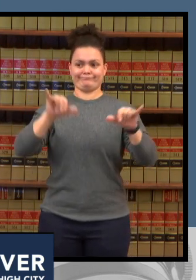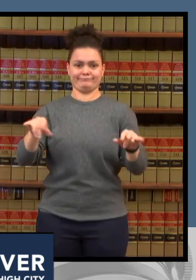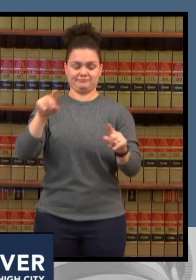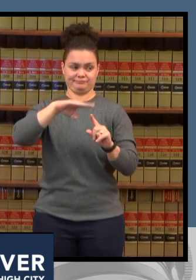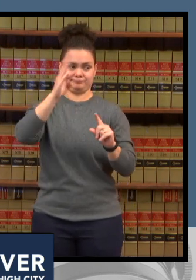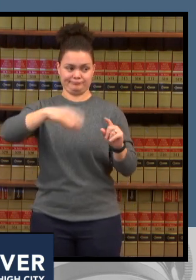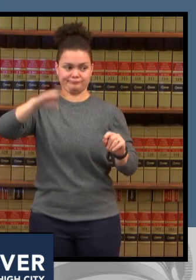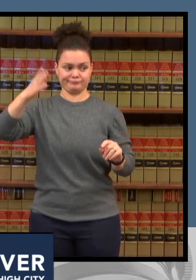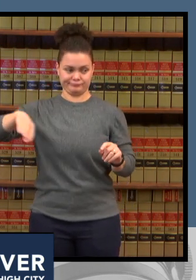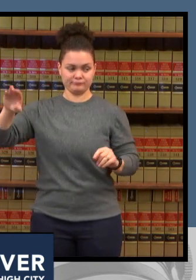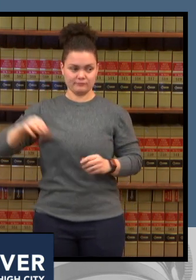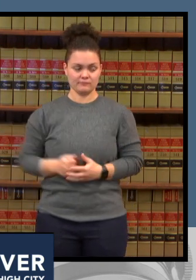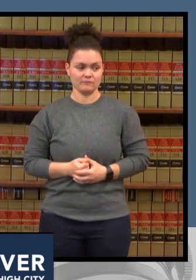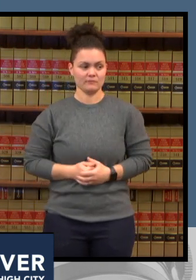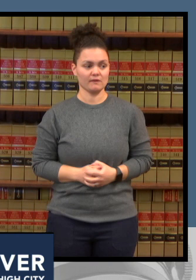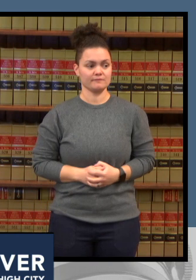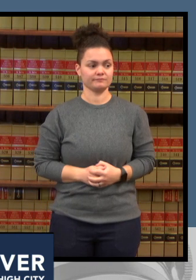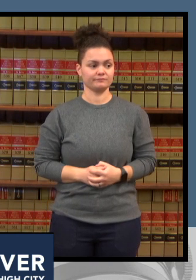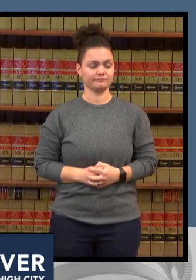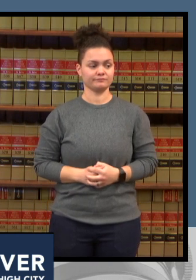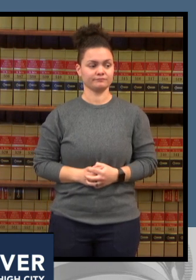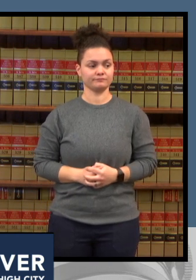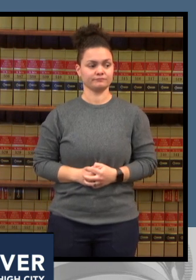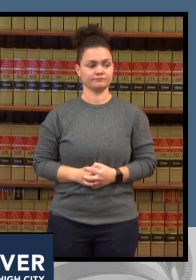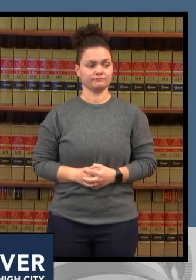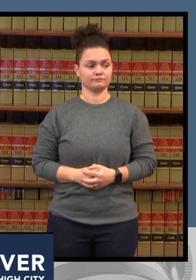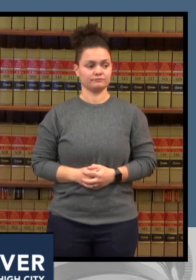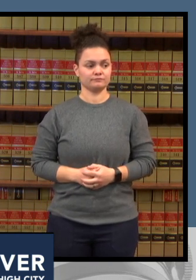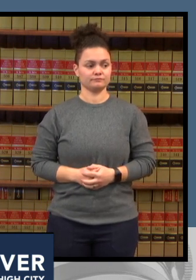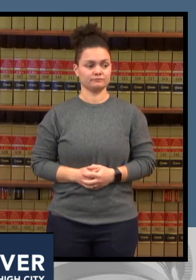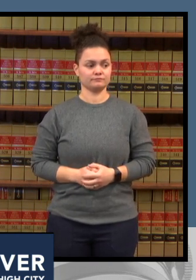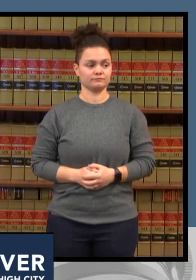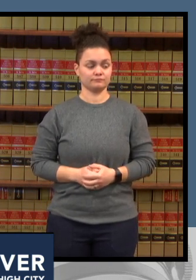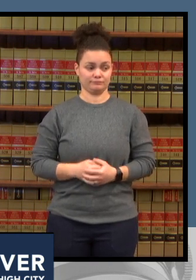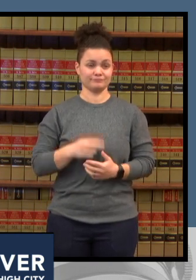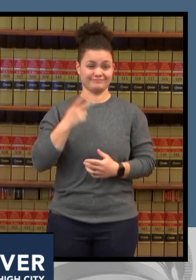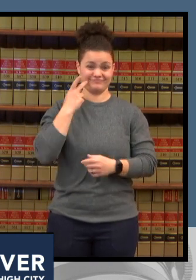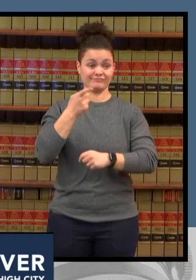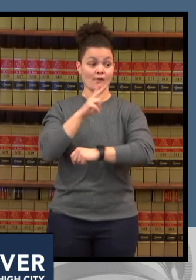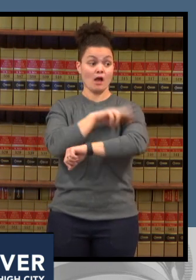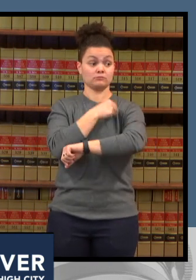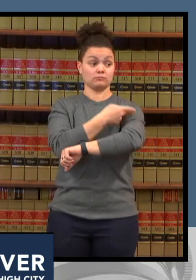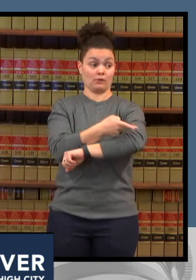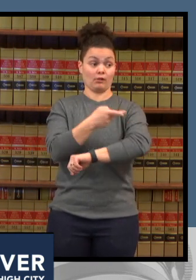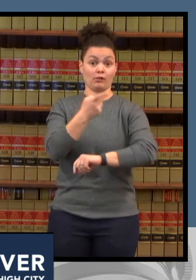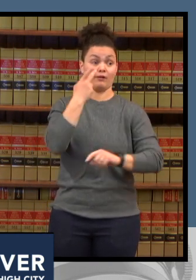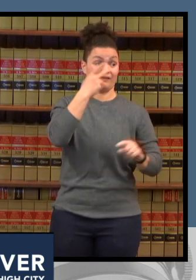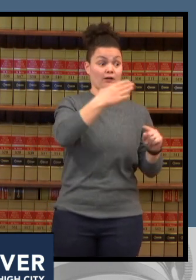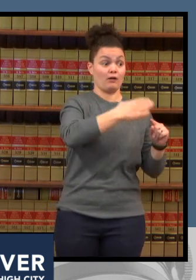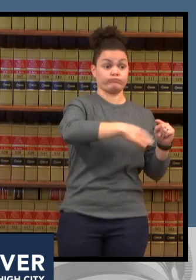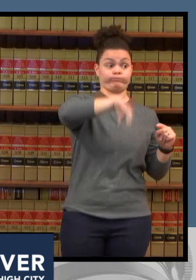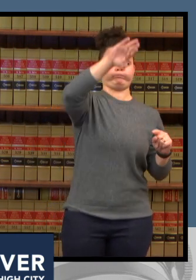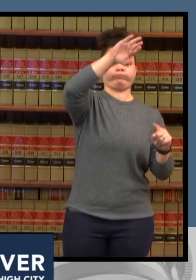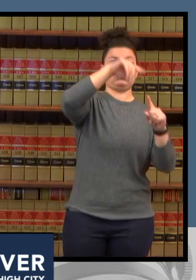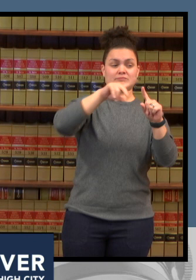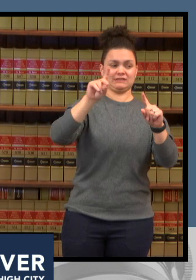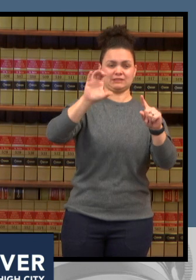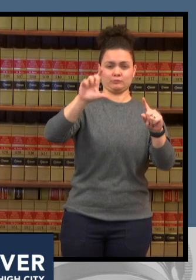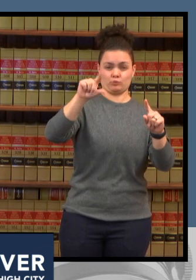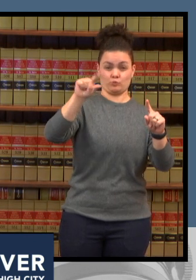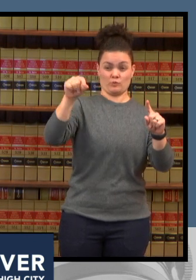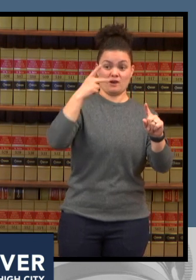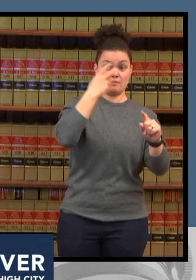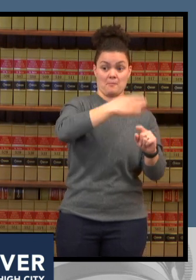saw we we saw that surge in hospital uh cases back in december of 2020 um and then we saw the delta